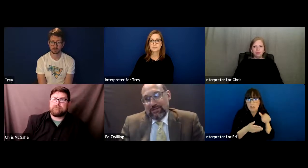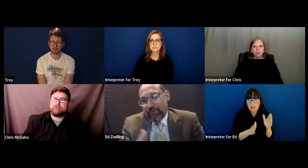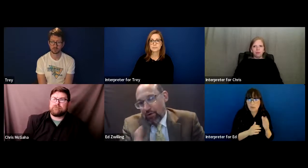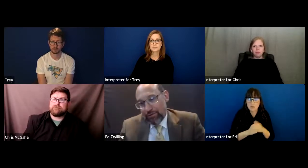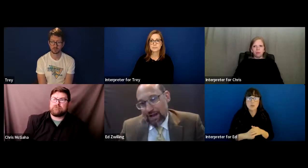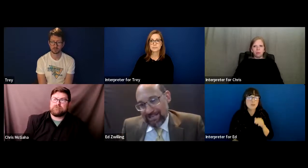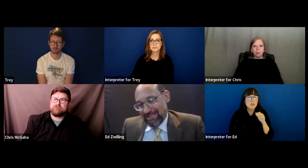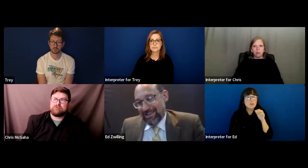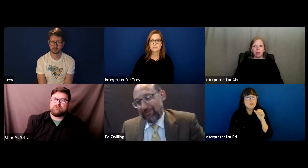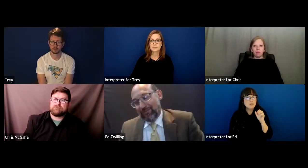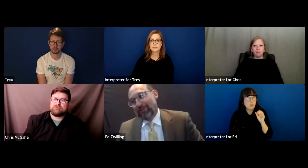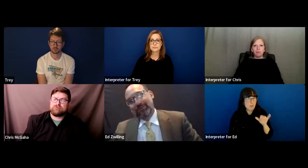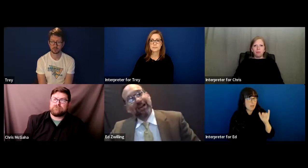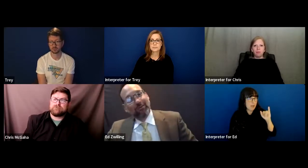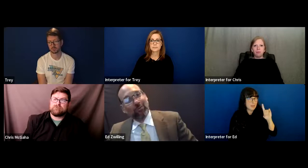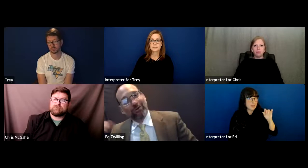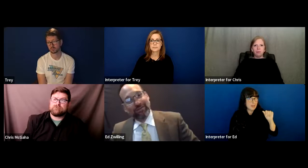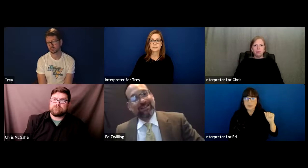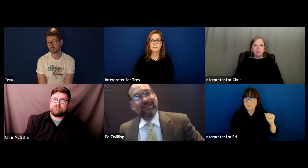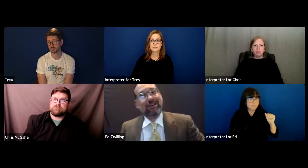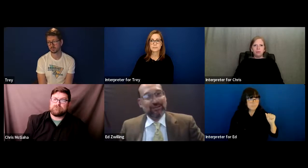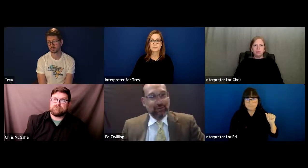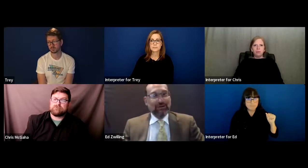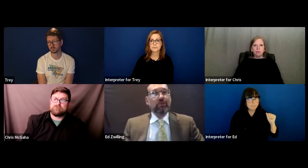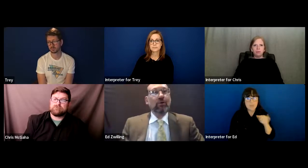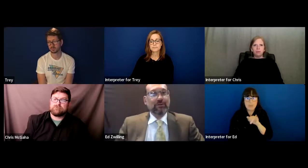It didn't fall under IDEA IDEA, it fell under Title I of the ADA because it was employment